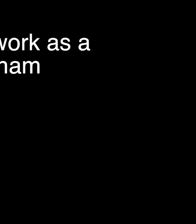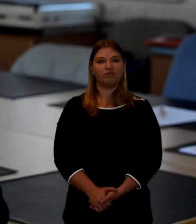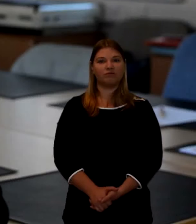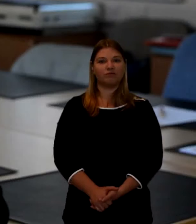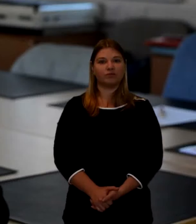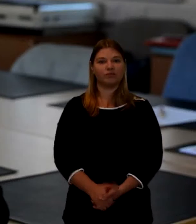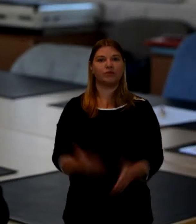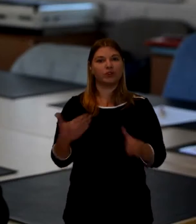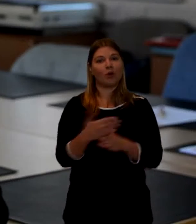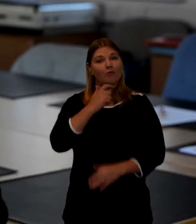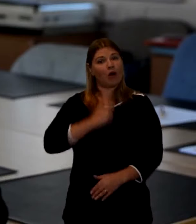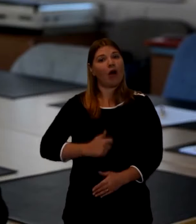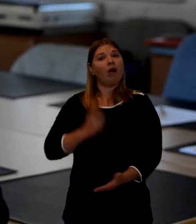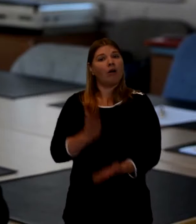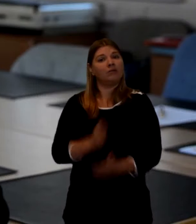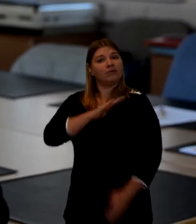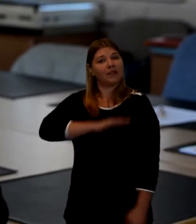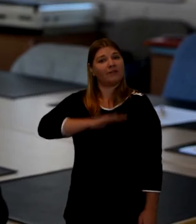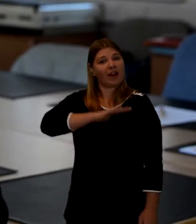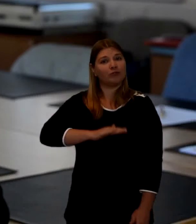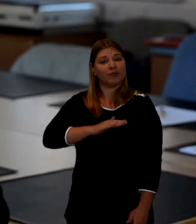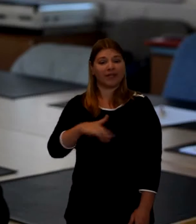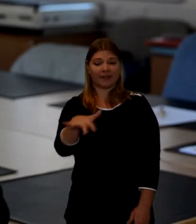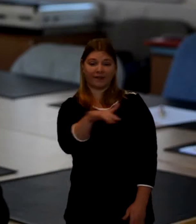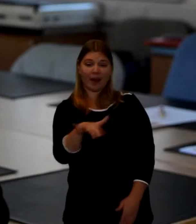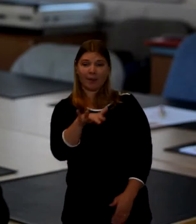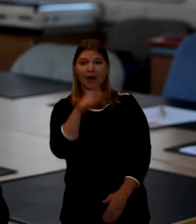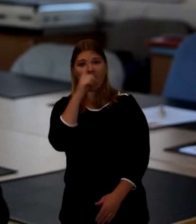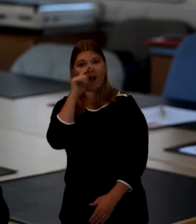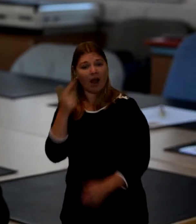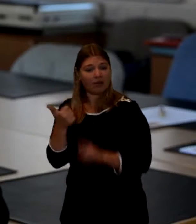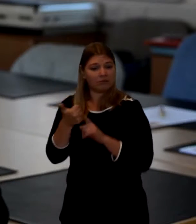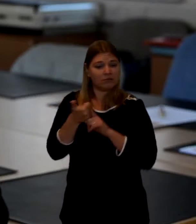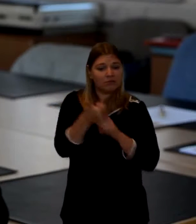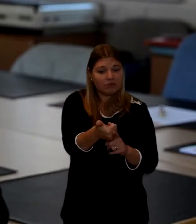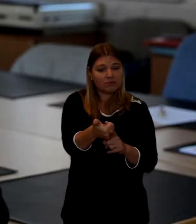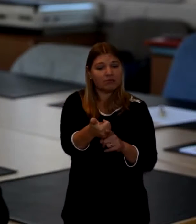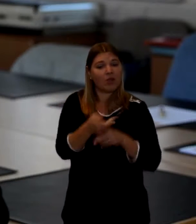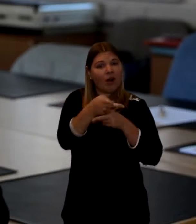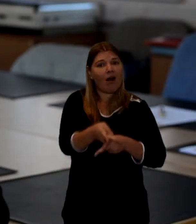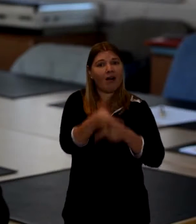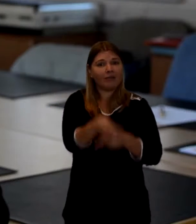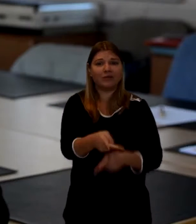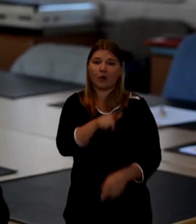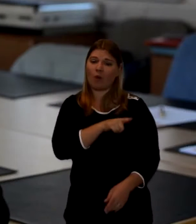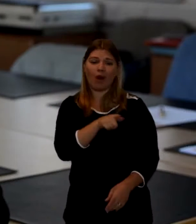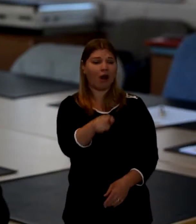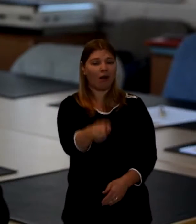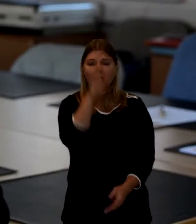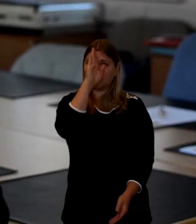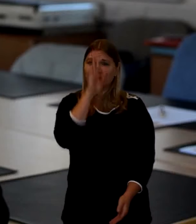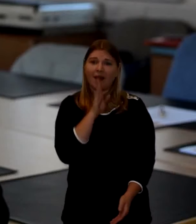It's a very satisfactory job looking after families when they're at the time when they've obviously suffered a great loss